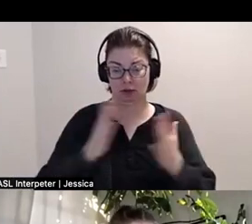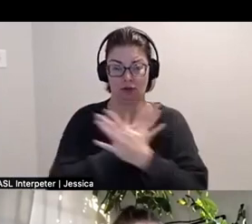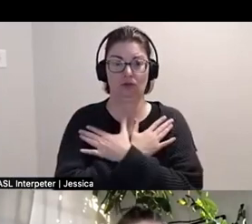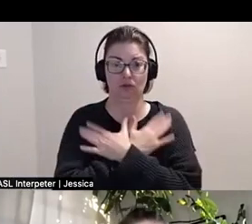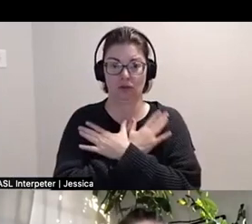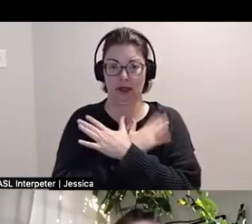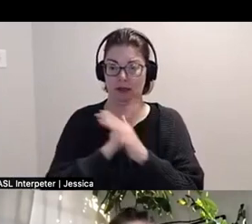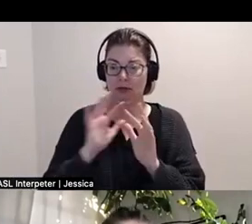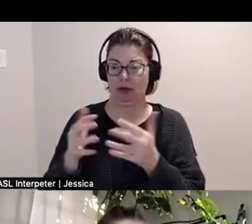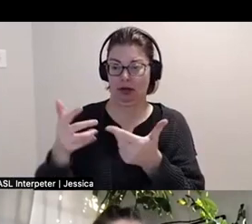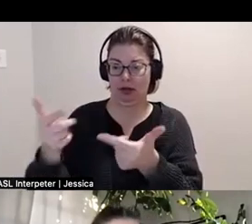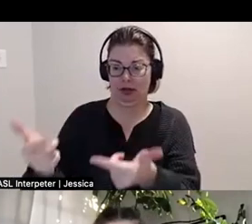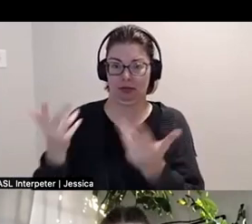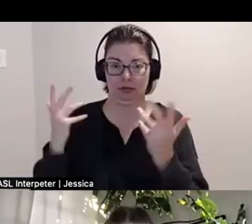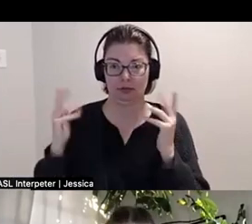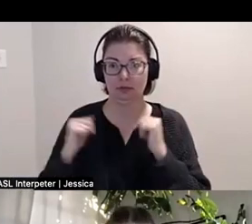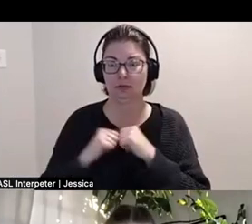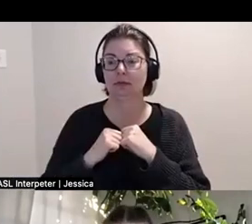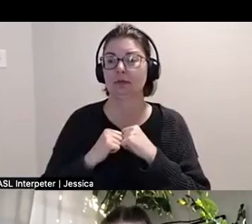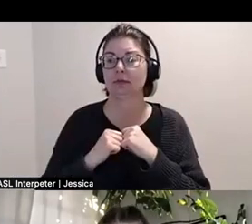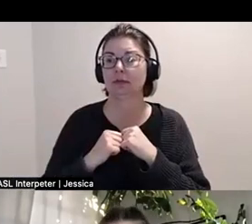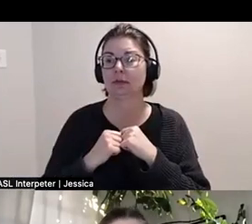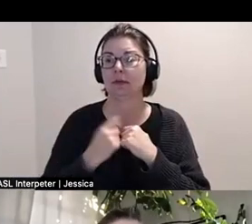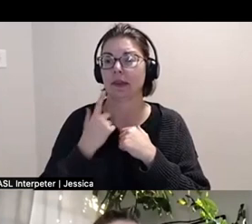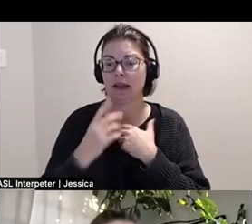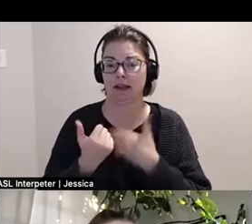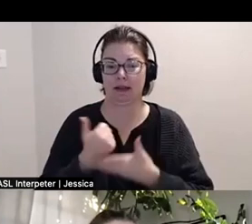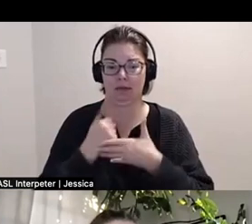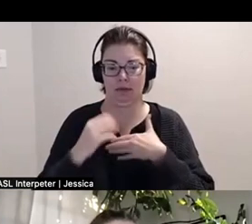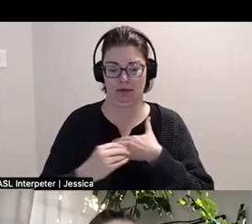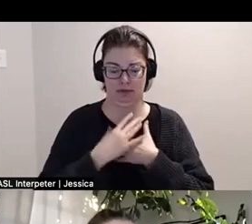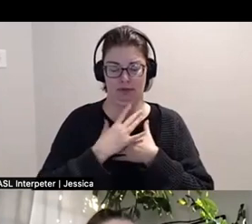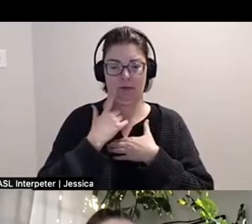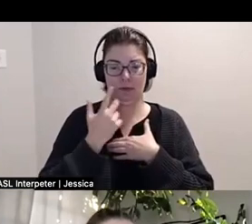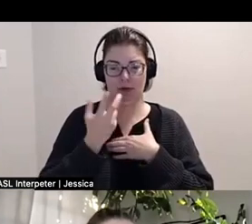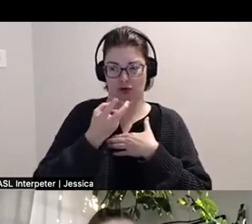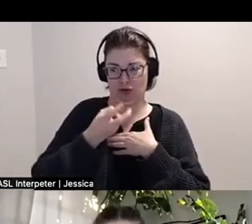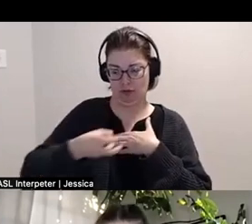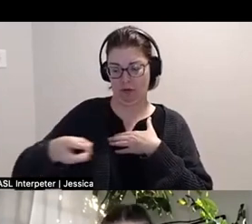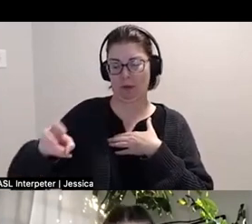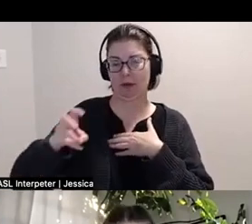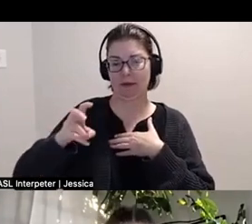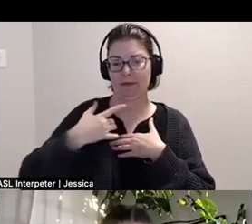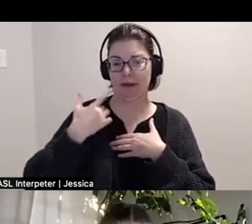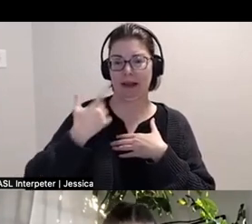while that work can occur. So it's been transformative to find this space where I'm kind of cripping, print making,